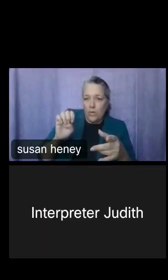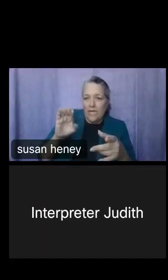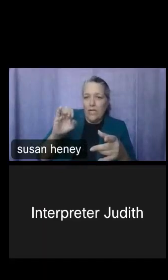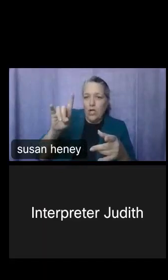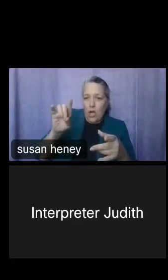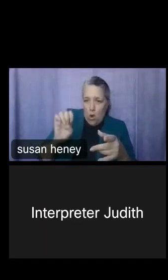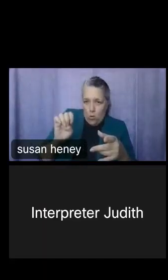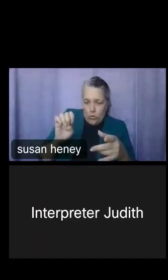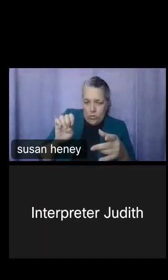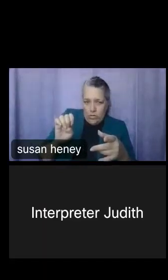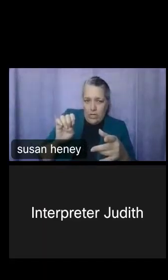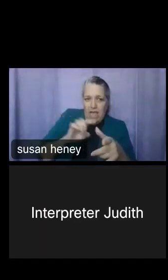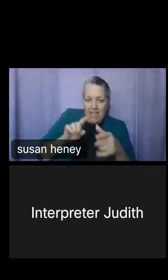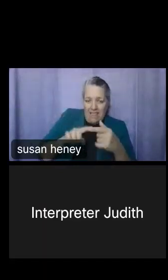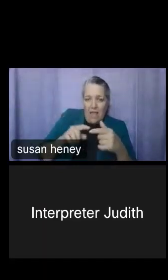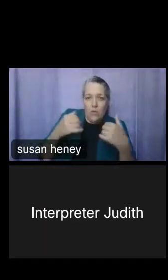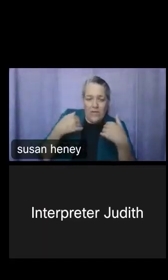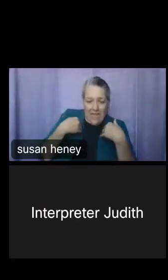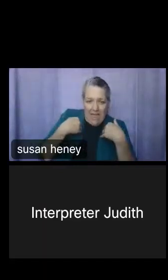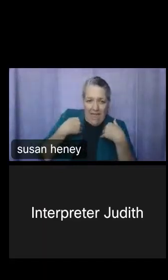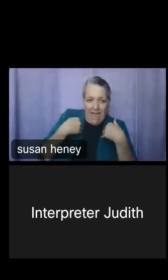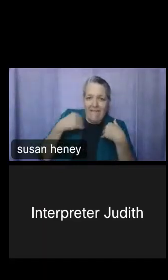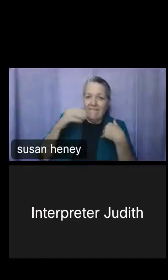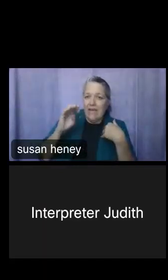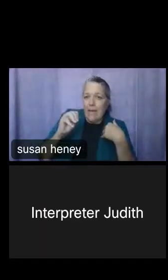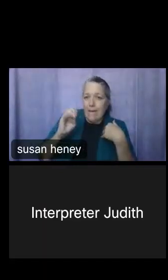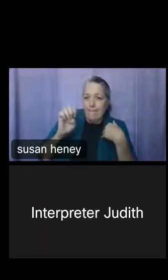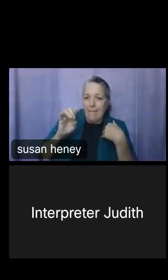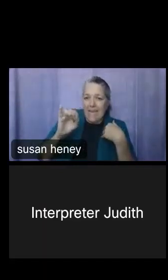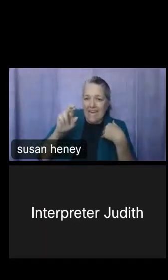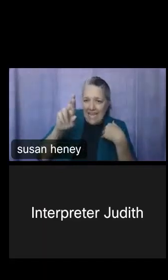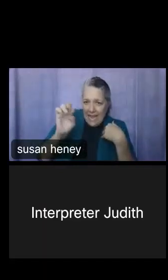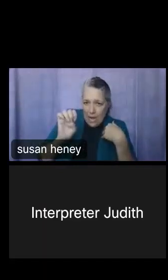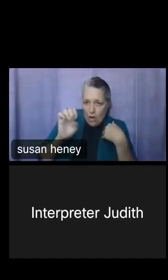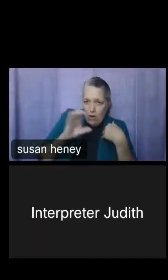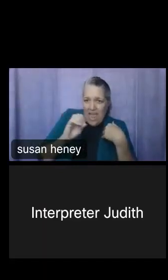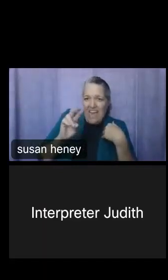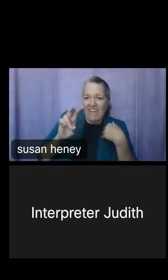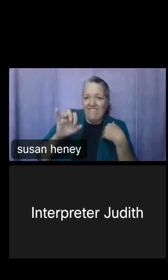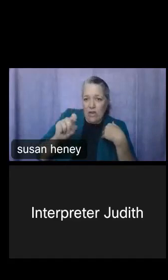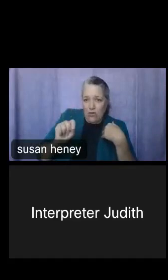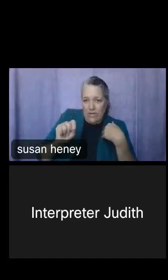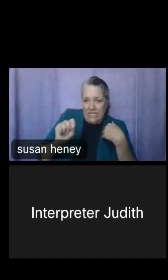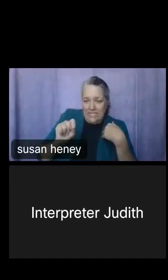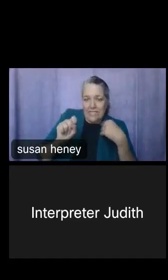We also have some dealing with Medicare as well as veterans, but for the disability recode,